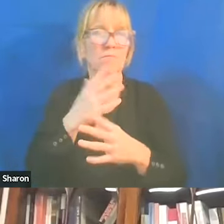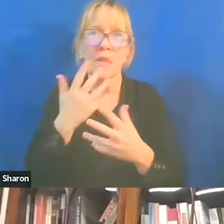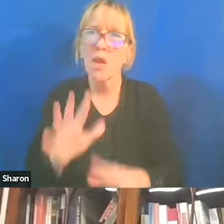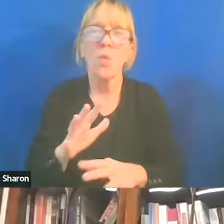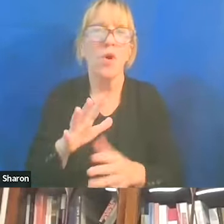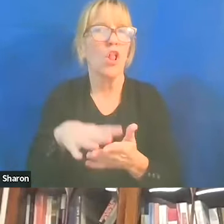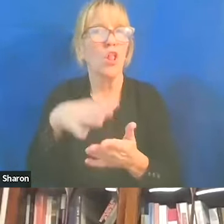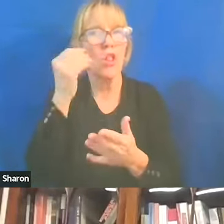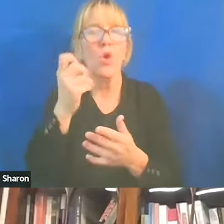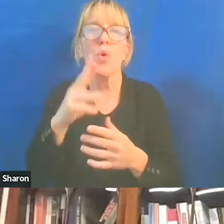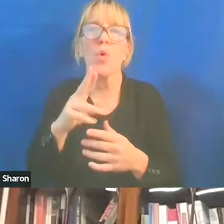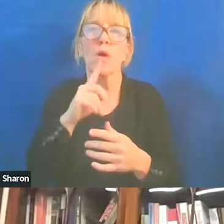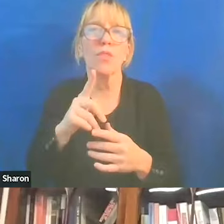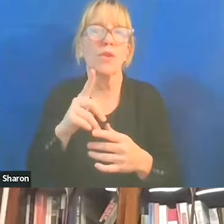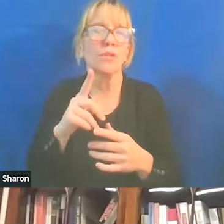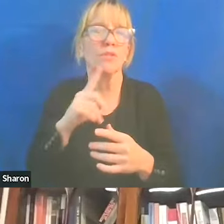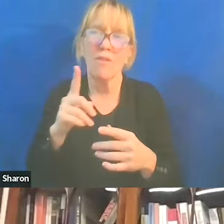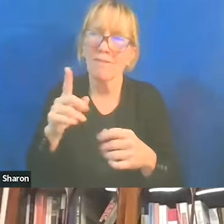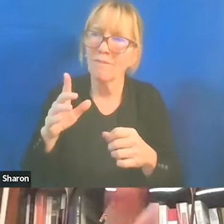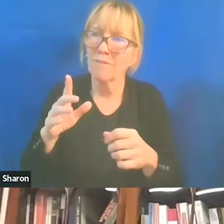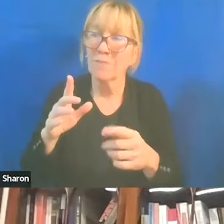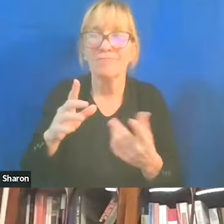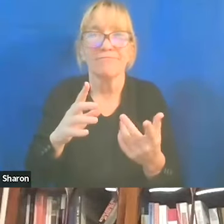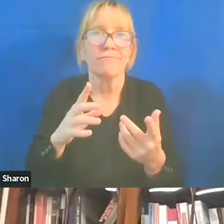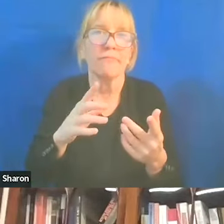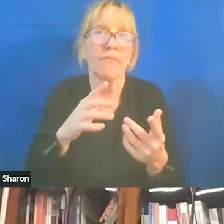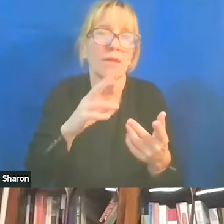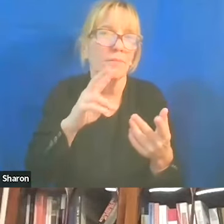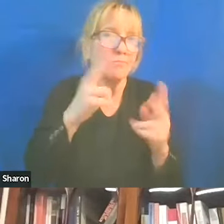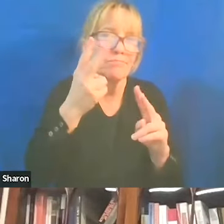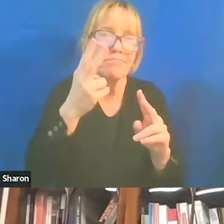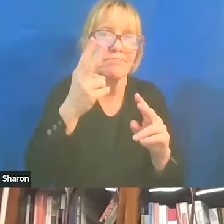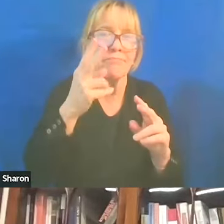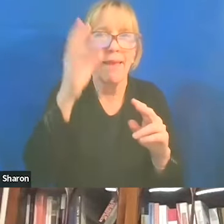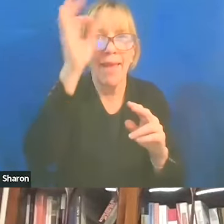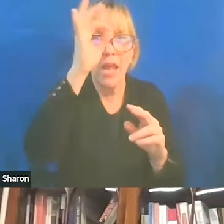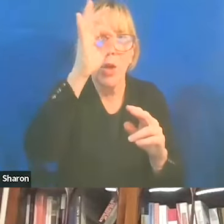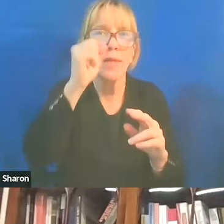or they're just so completely ignorant that they're just not willing to learn